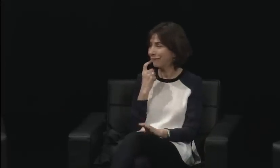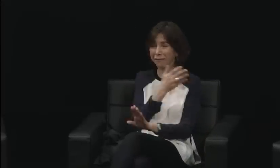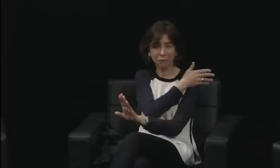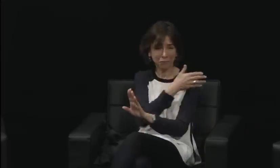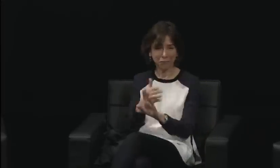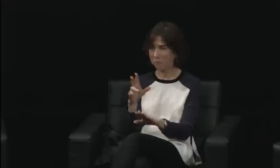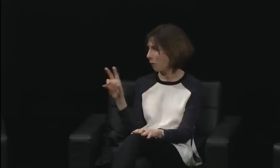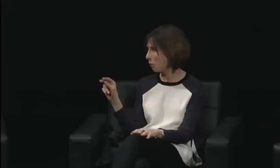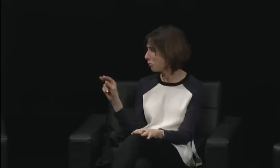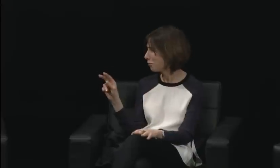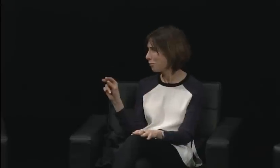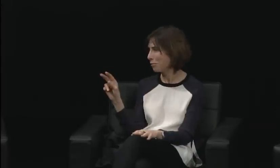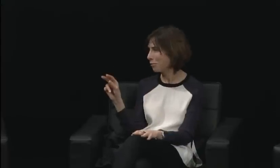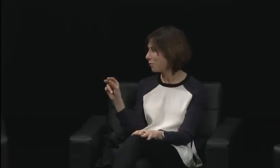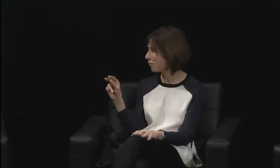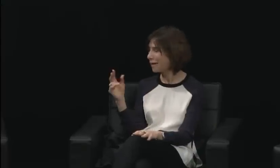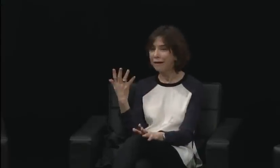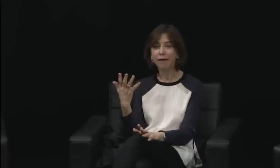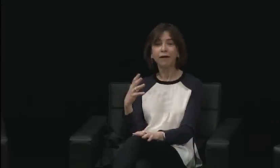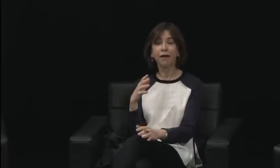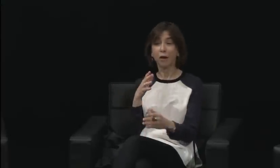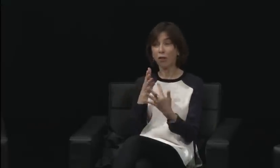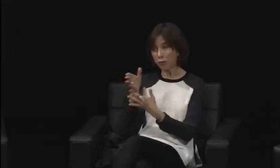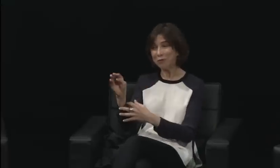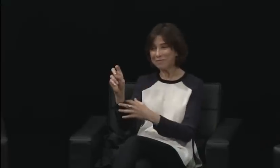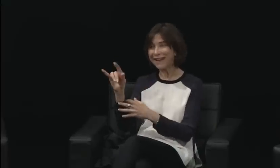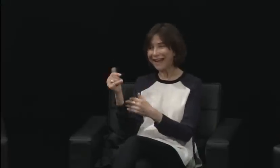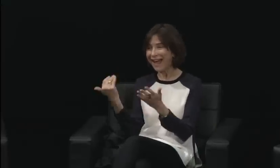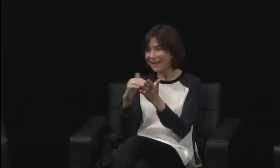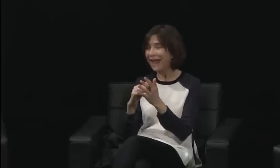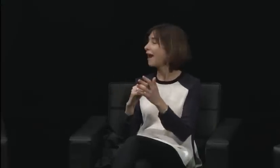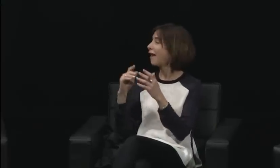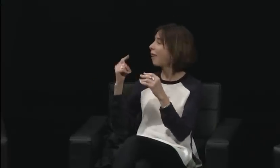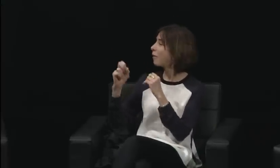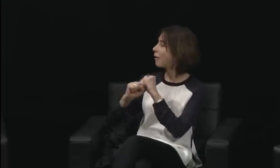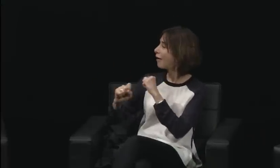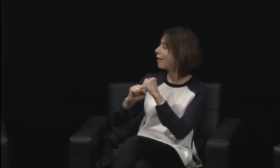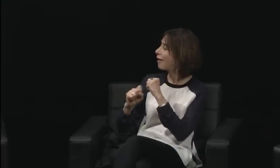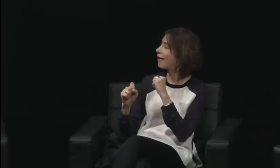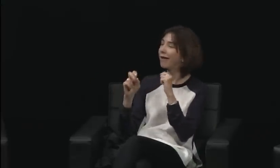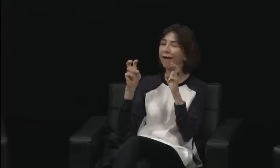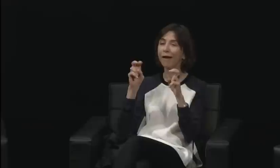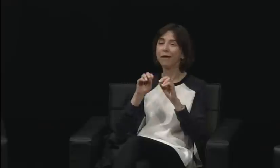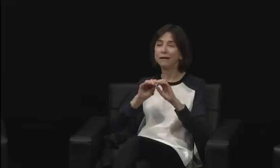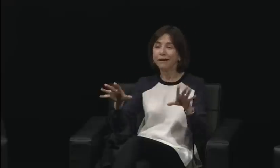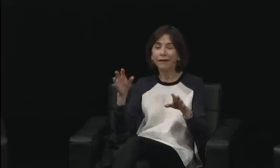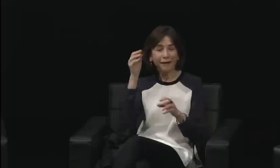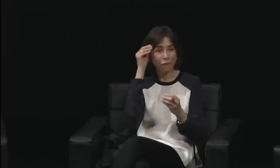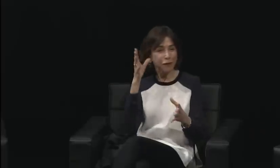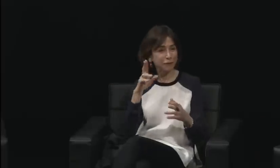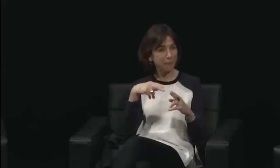both men and women looked upon that in a disfavorable way. So they were toned down.